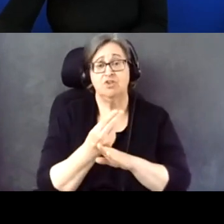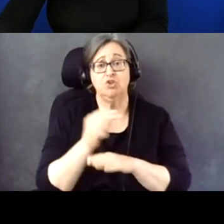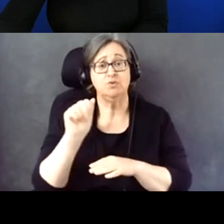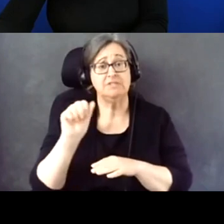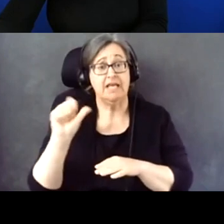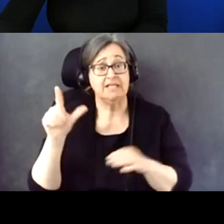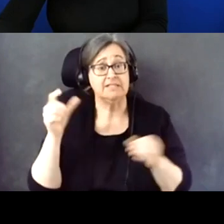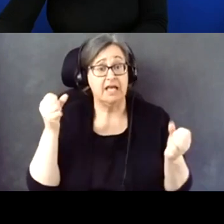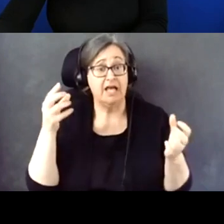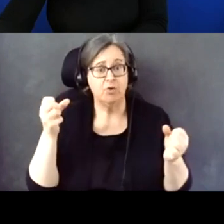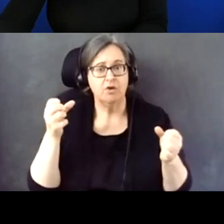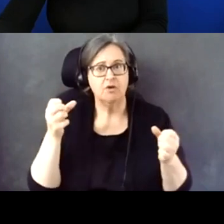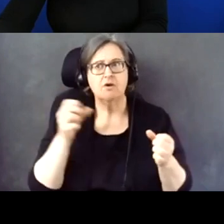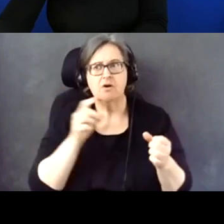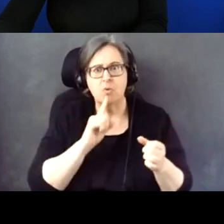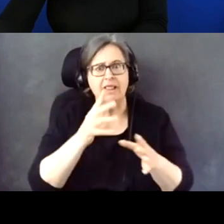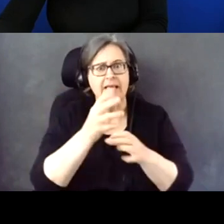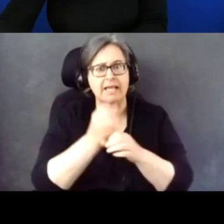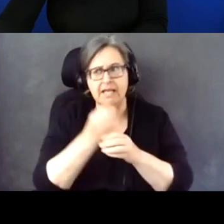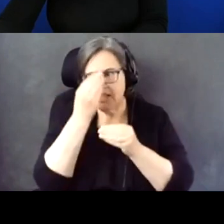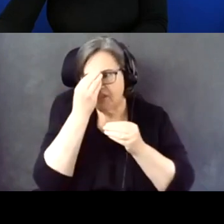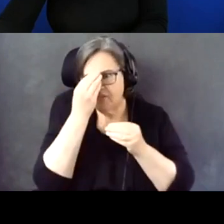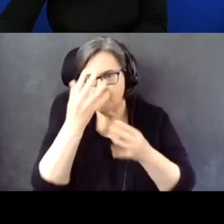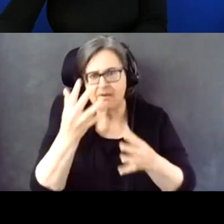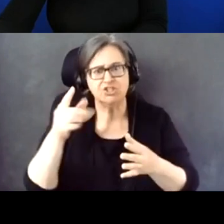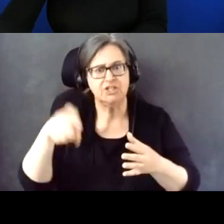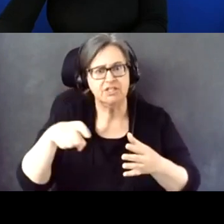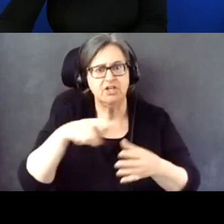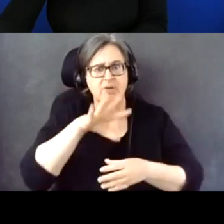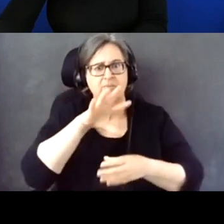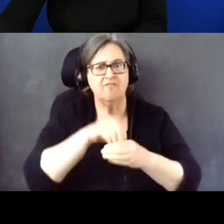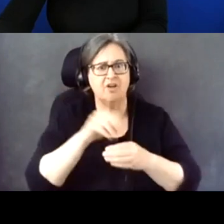information they need to be involved in the political process?